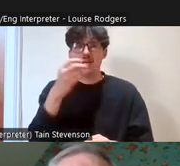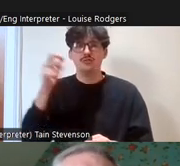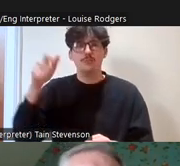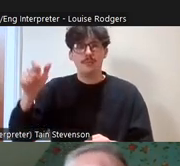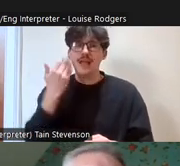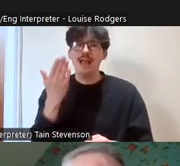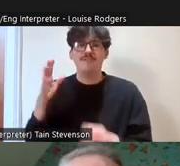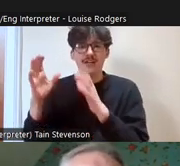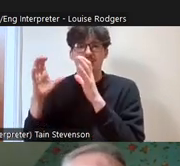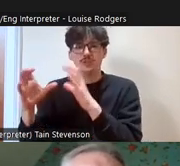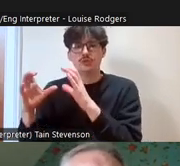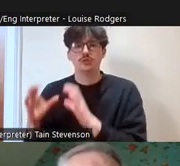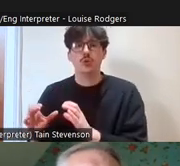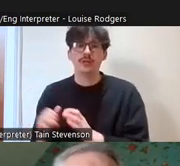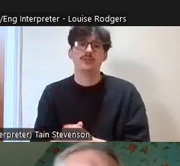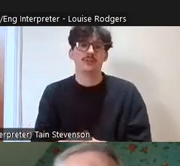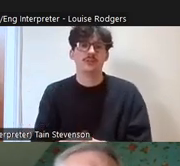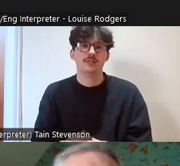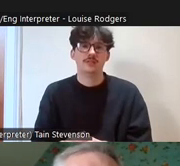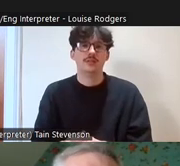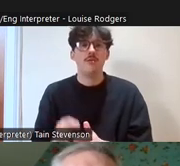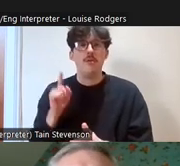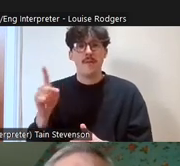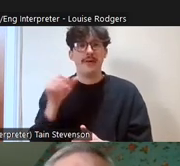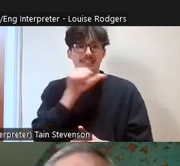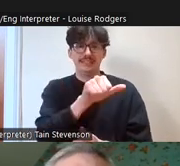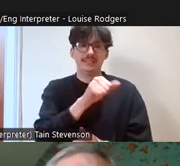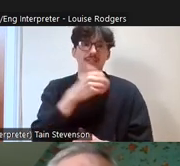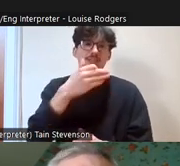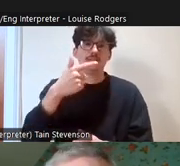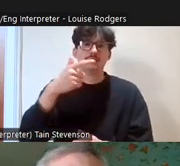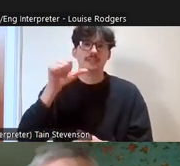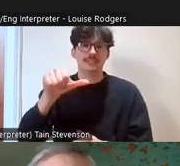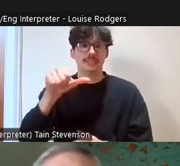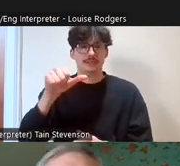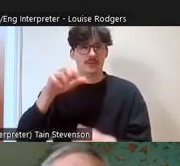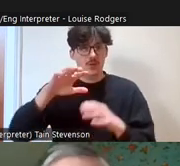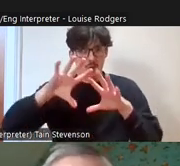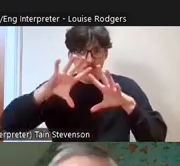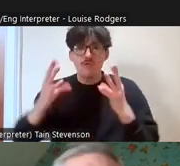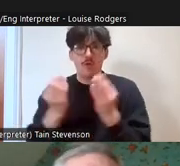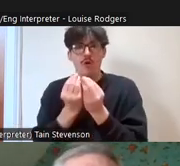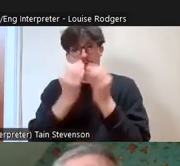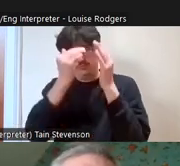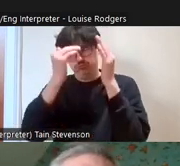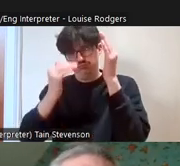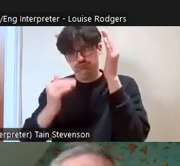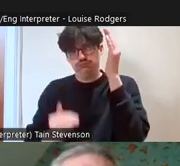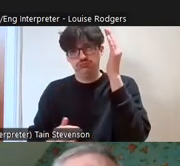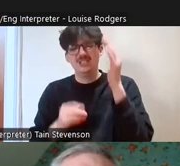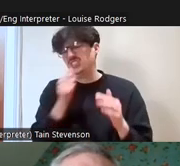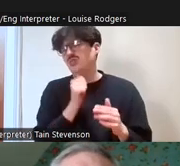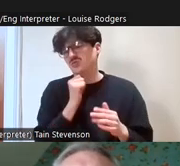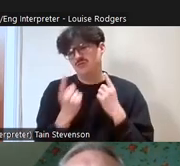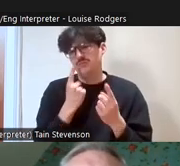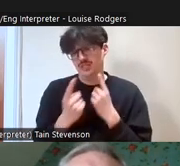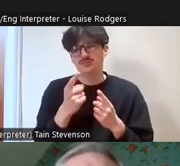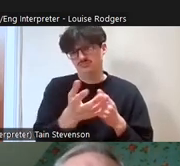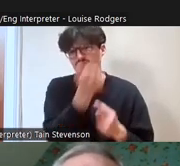there’s 6976 of these zones so you know it's all useful information I think for people to know and